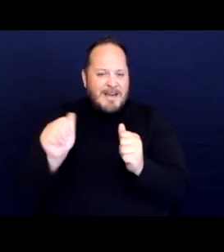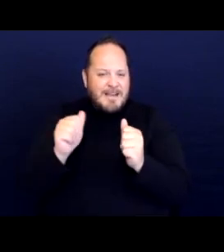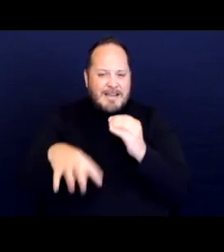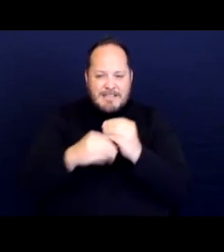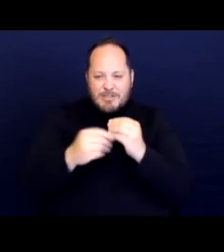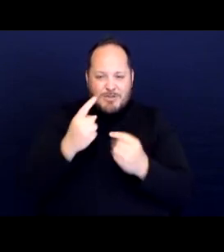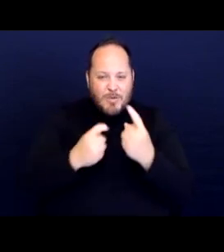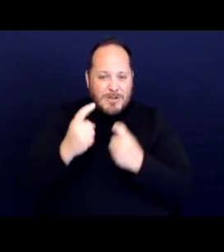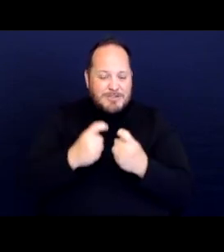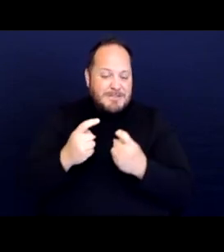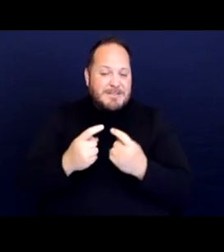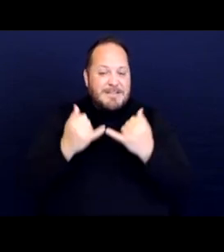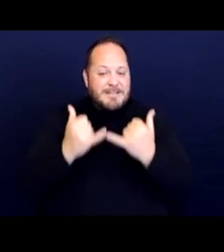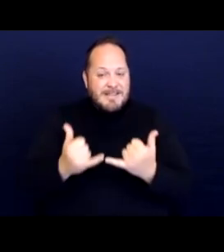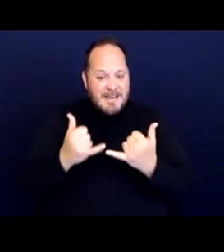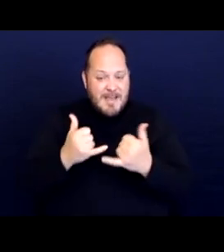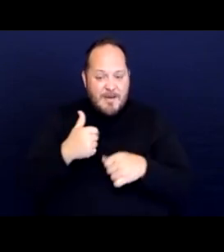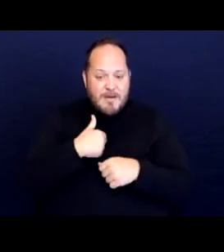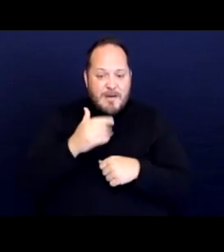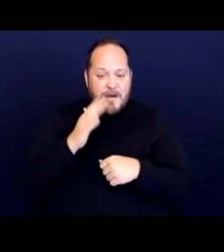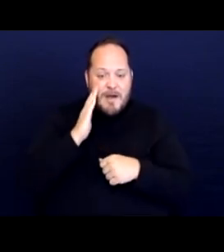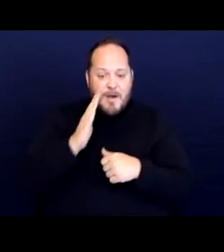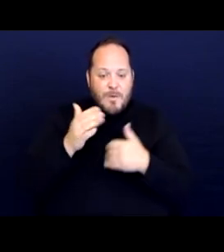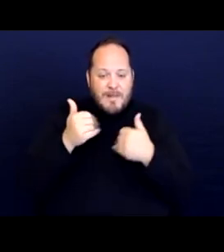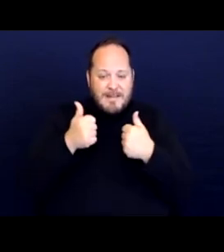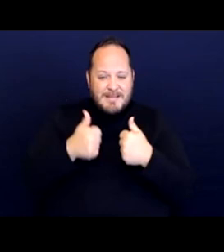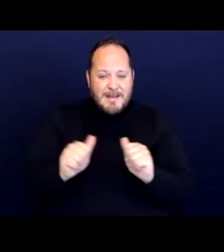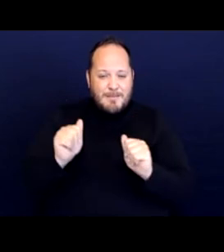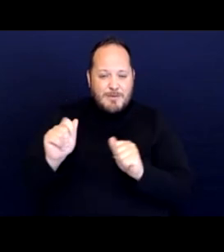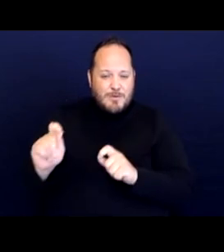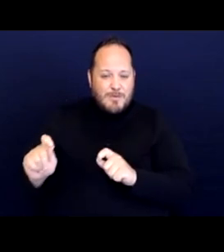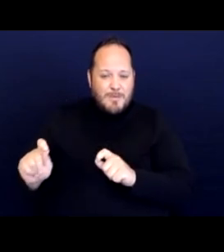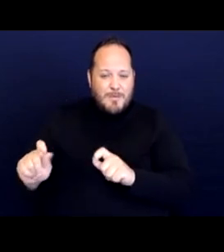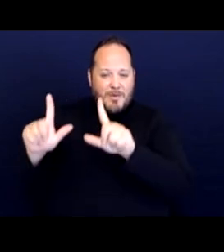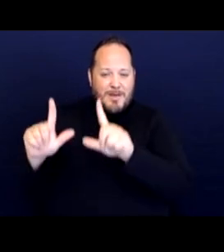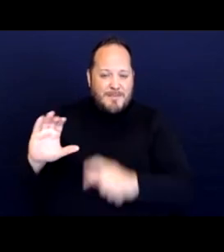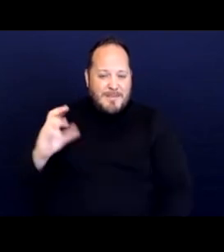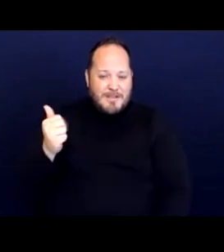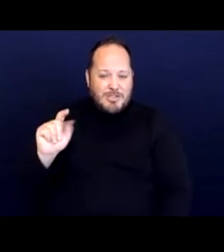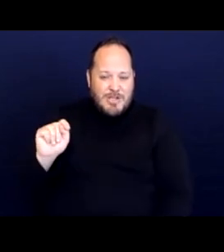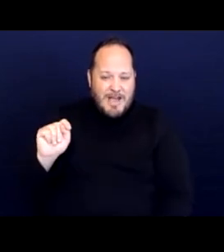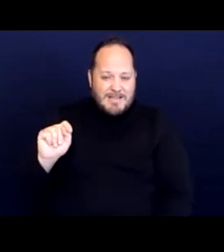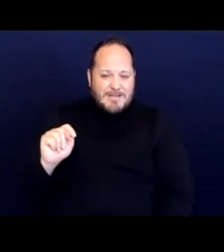And now I'm going to attempt to pull up the chat. So just give me one second.